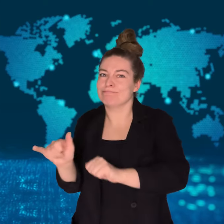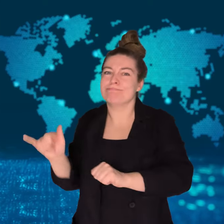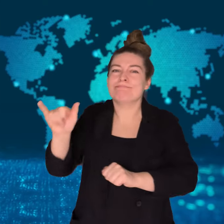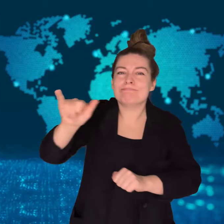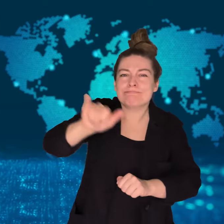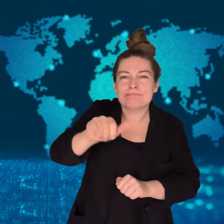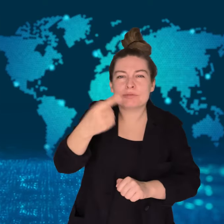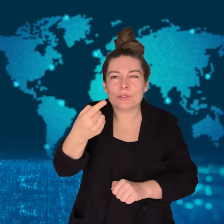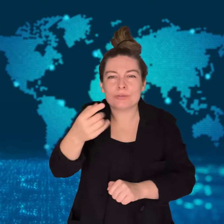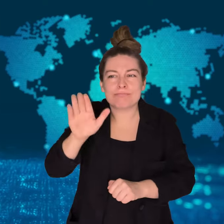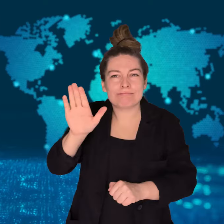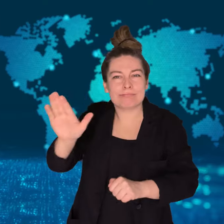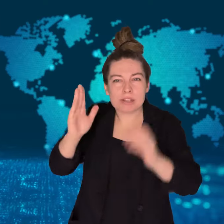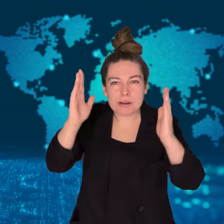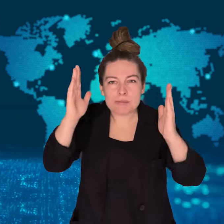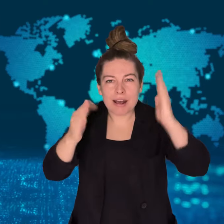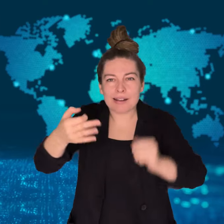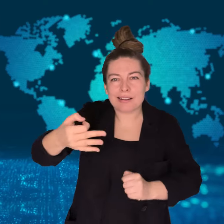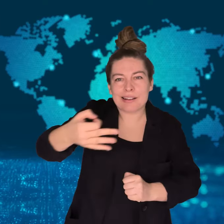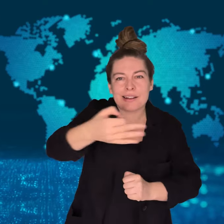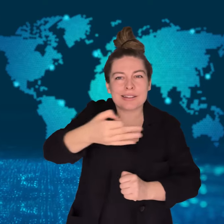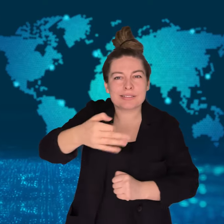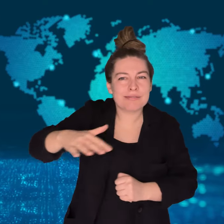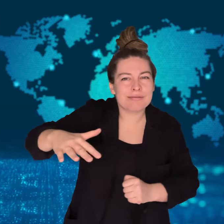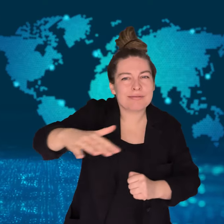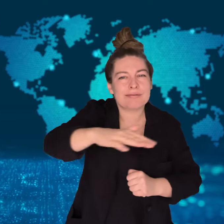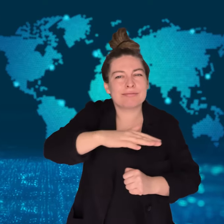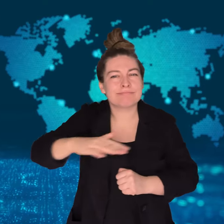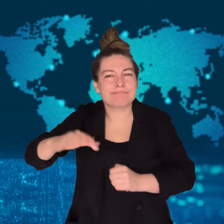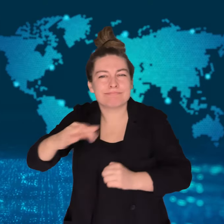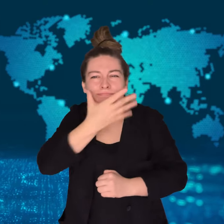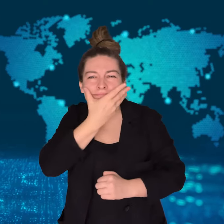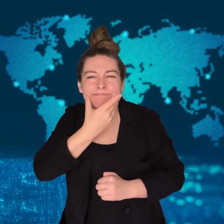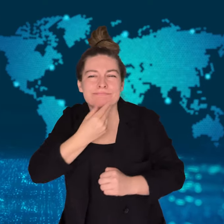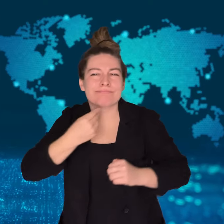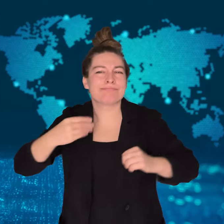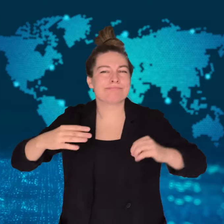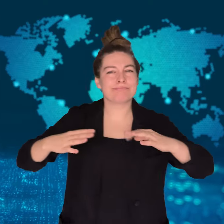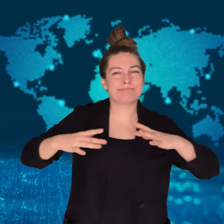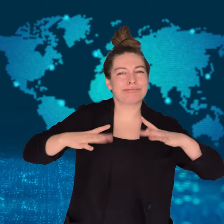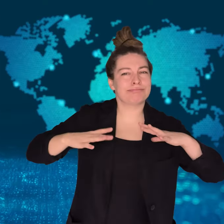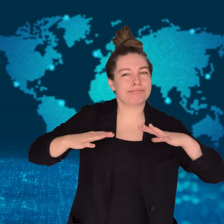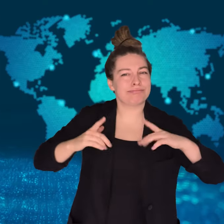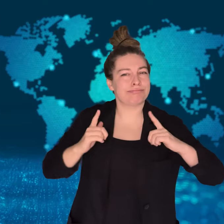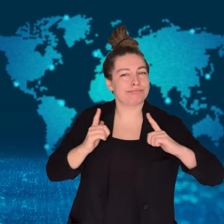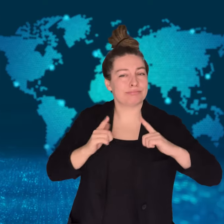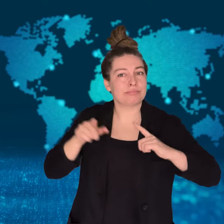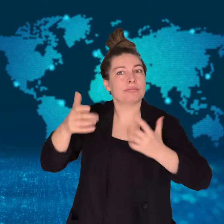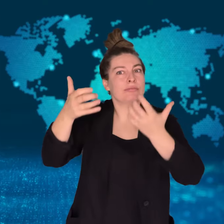in celebration of his birthday.